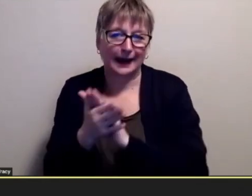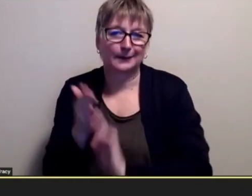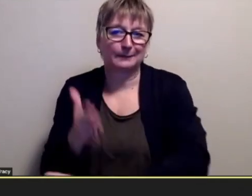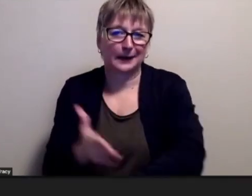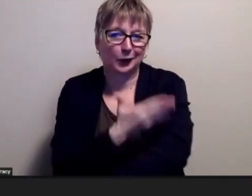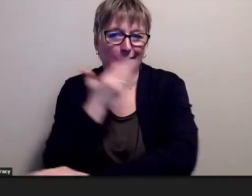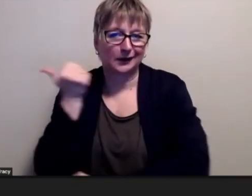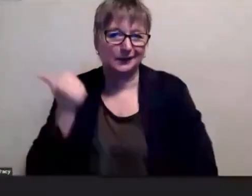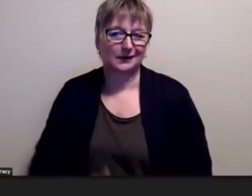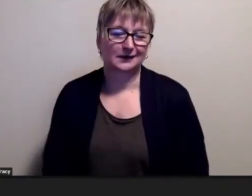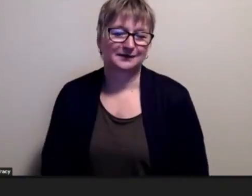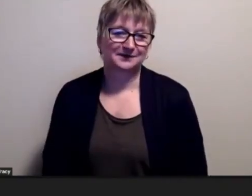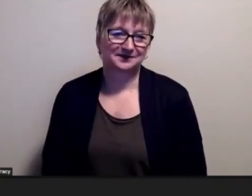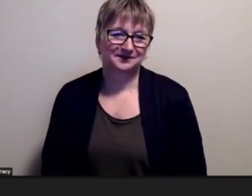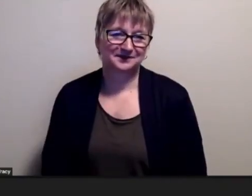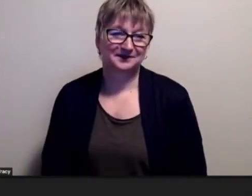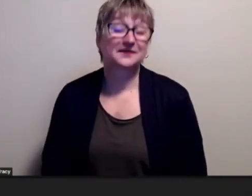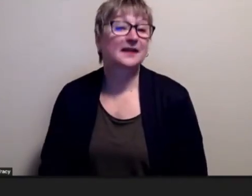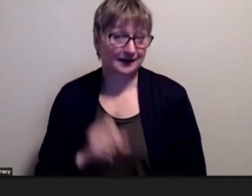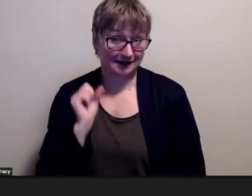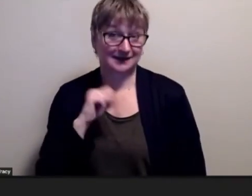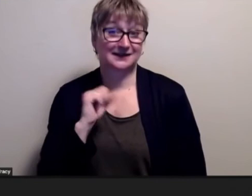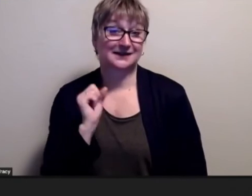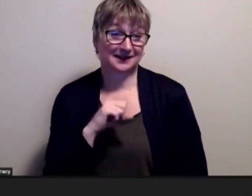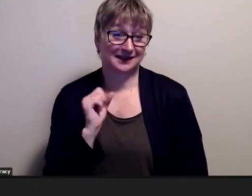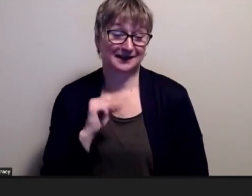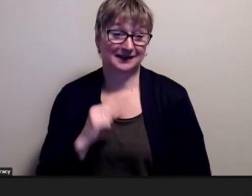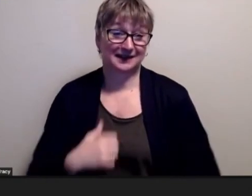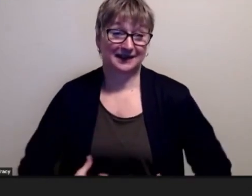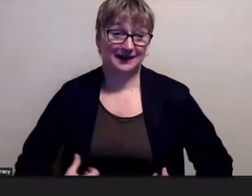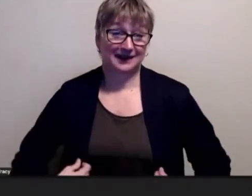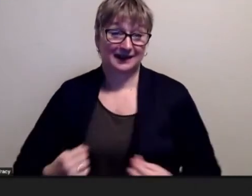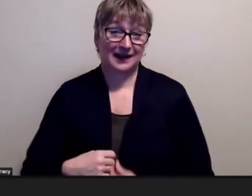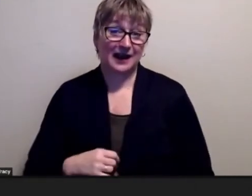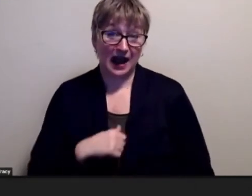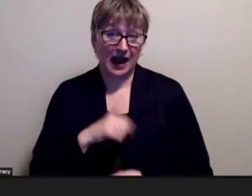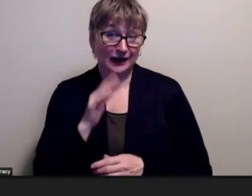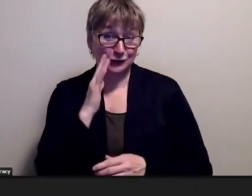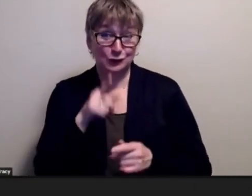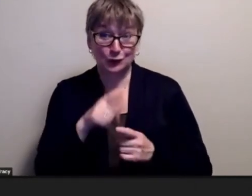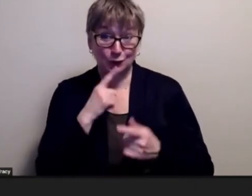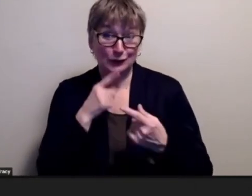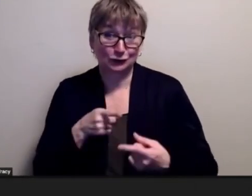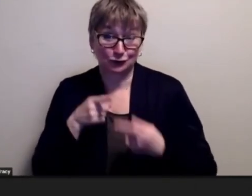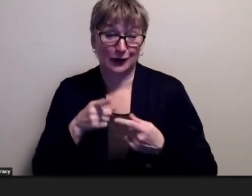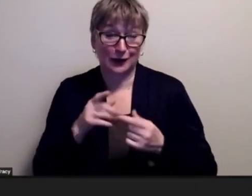yeah yeah i mean i knew you were struggling with the certain aspects of the english course you